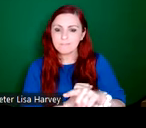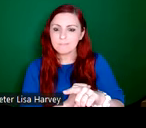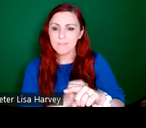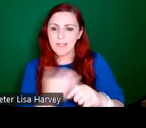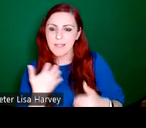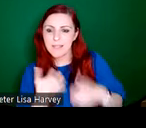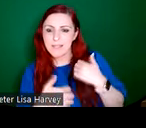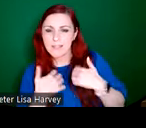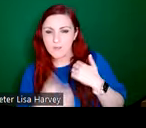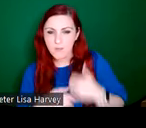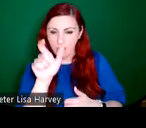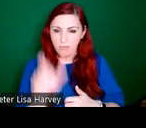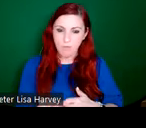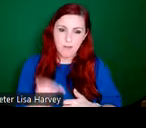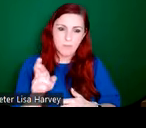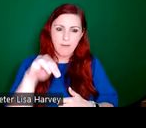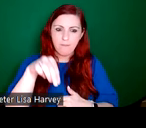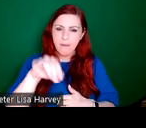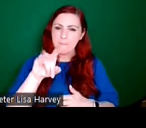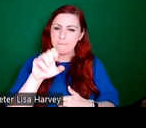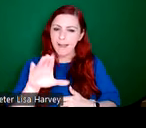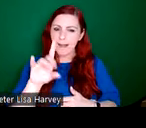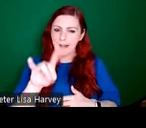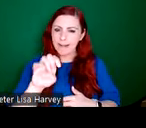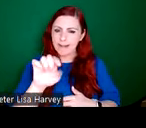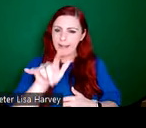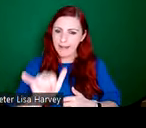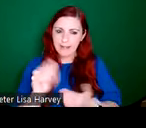the right we have Michael Healy's design for the Sacred Heart church in